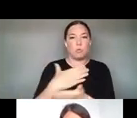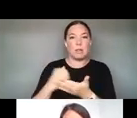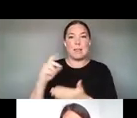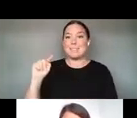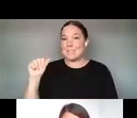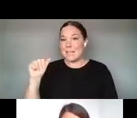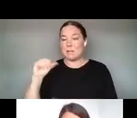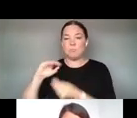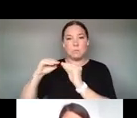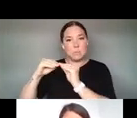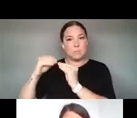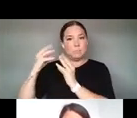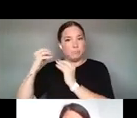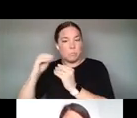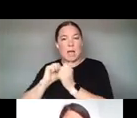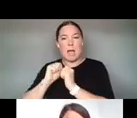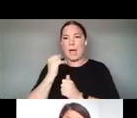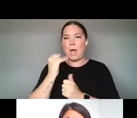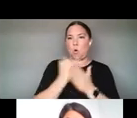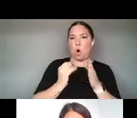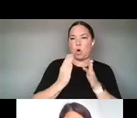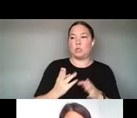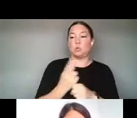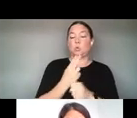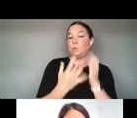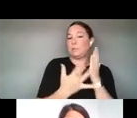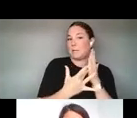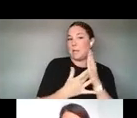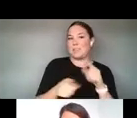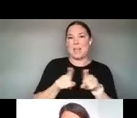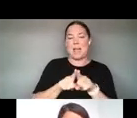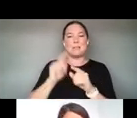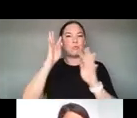USING TECHNOLOGY AS A CREATIVE MEDIUM. AND THE PURPOSE FOR THAT WAS REALLY TO EDUCATE FUNDERS